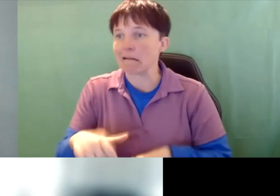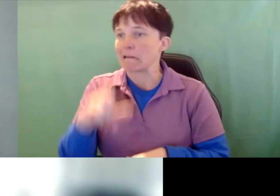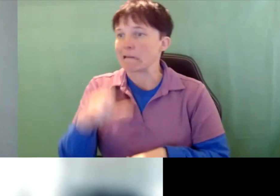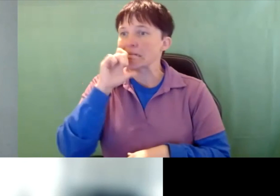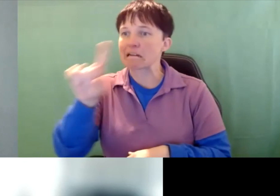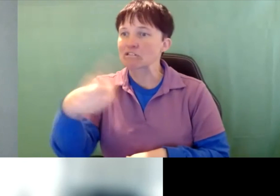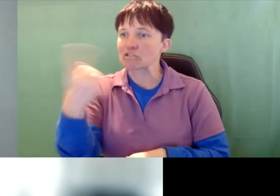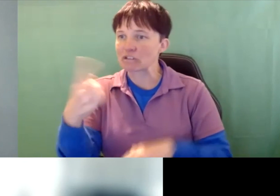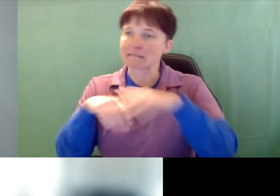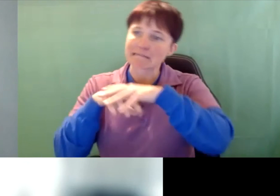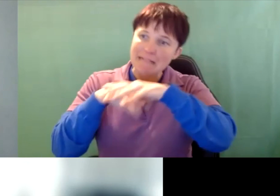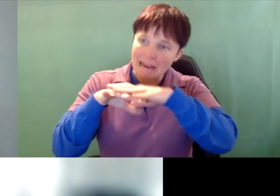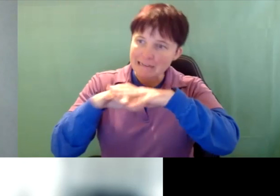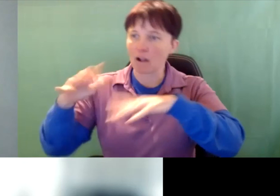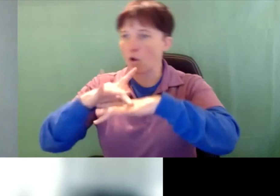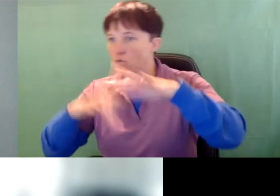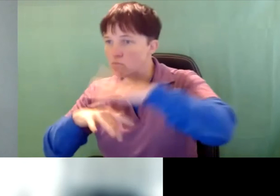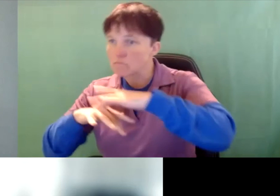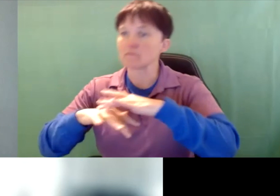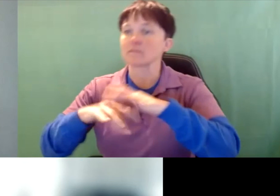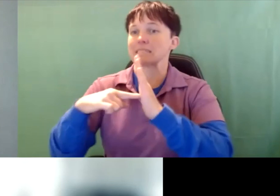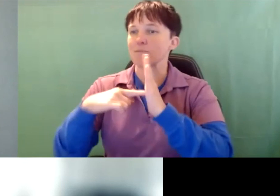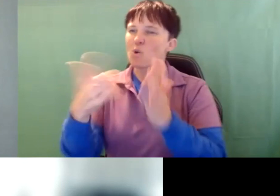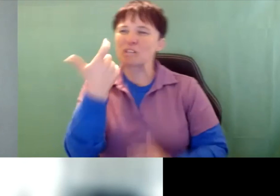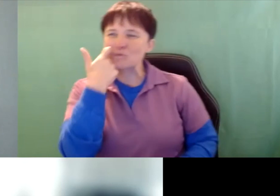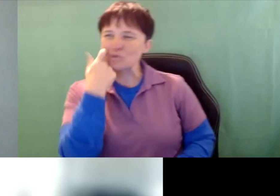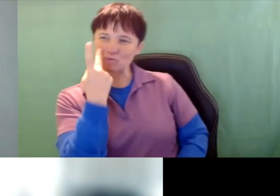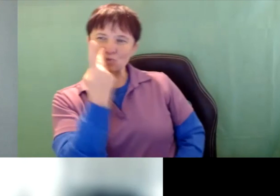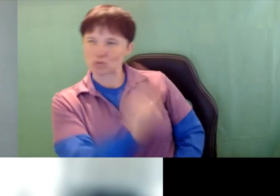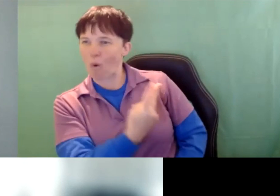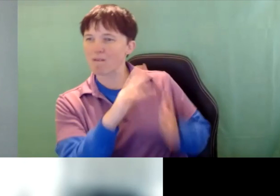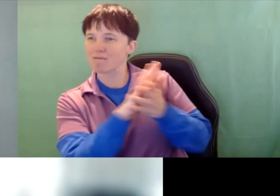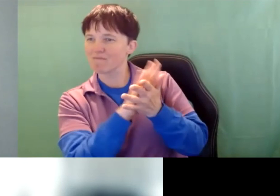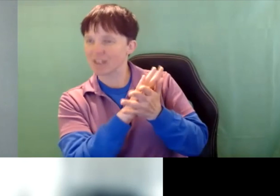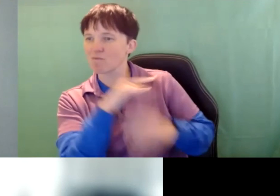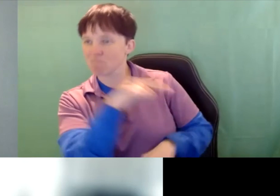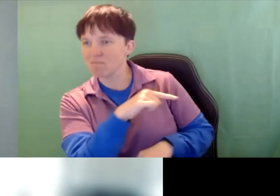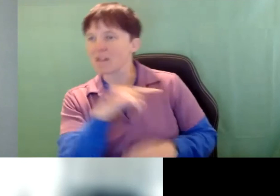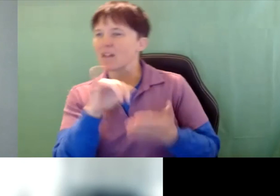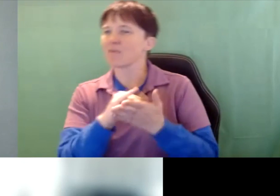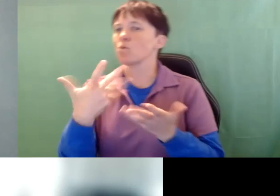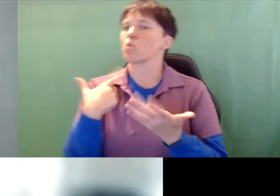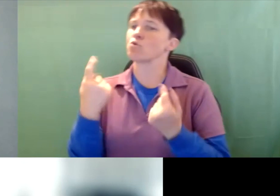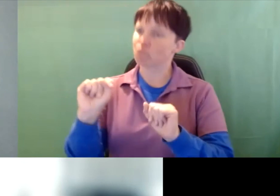It's in this flow. What you just saw. So that's what we wanna try to get to, and we have to have conversations.